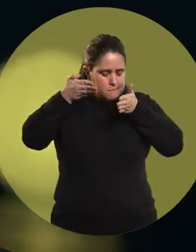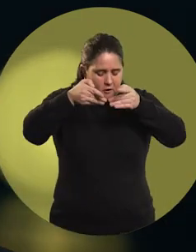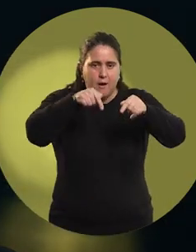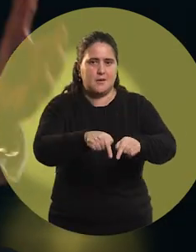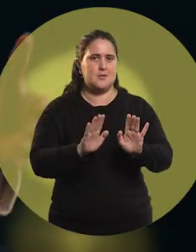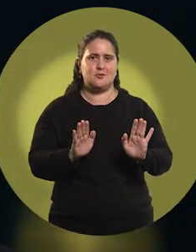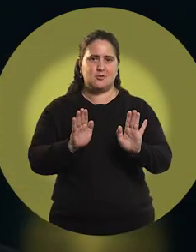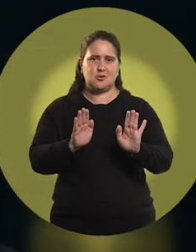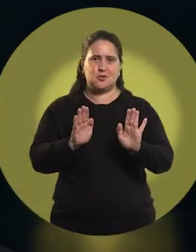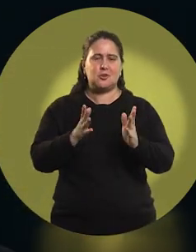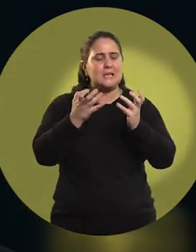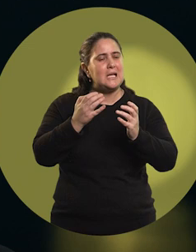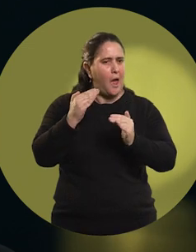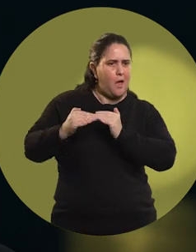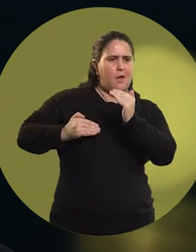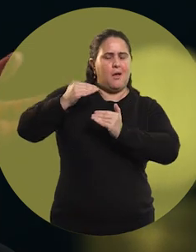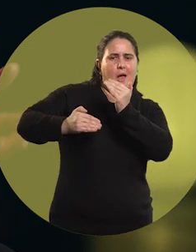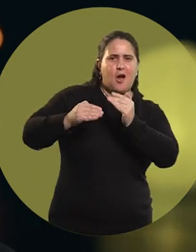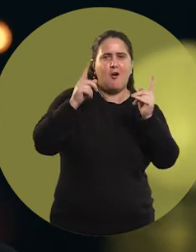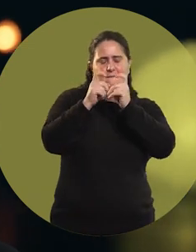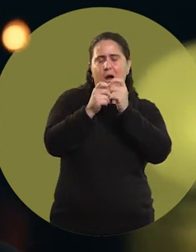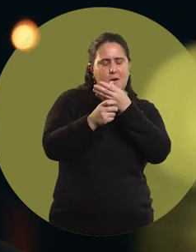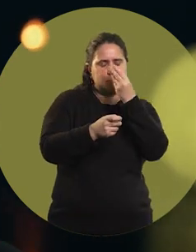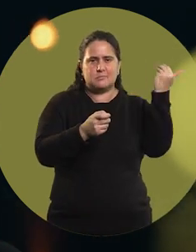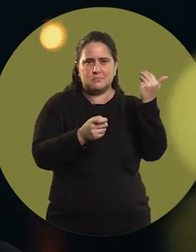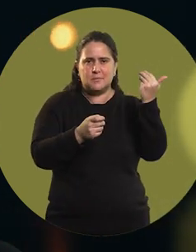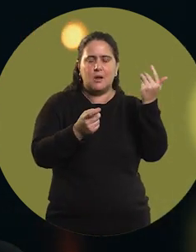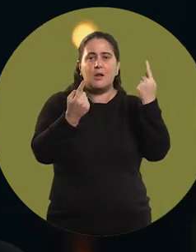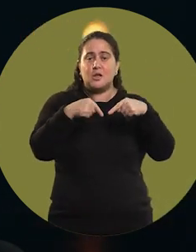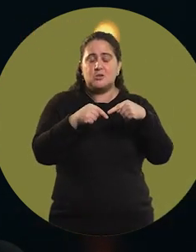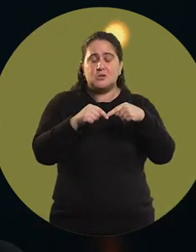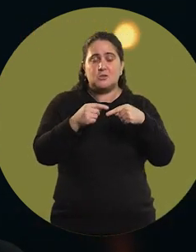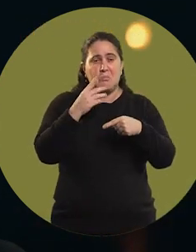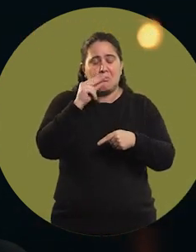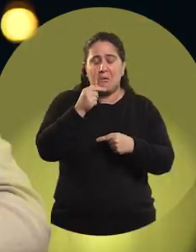and get out of a lot of sticky situations.